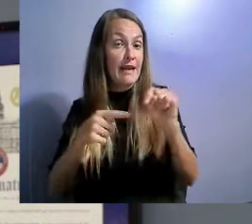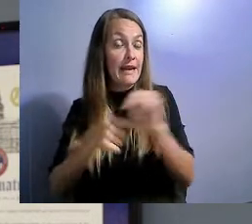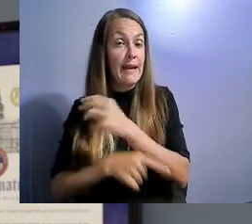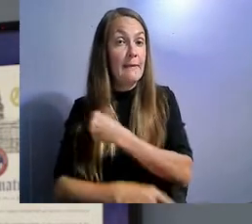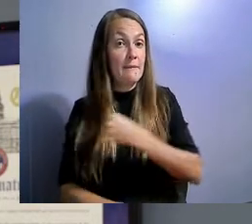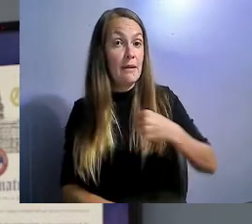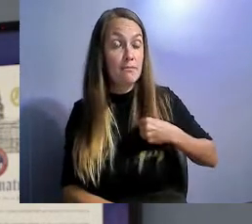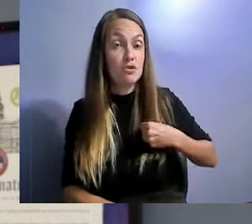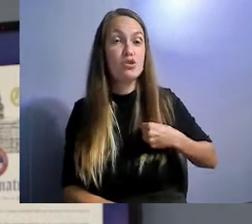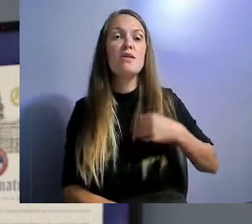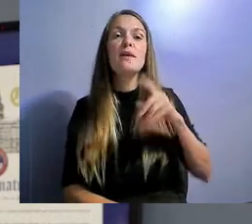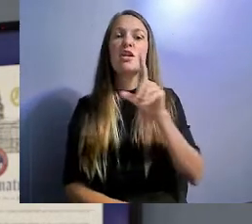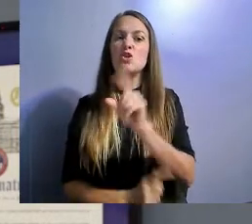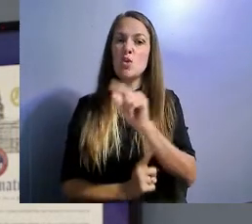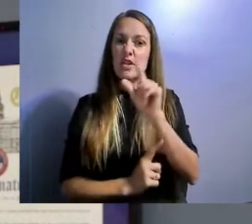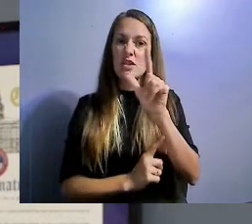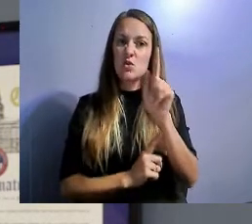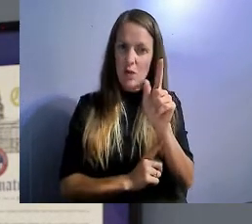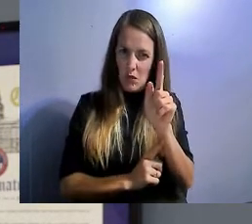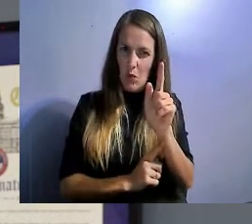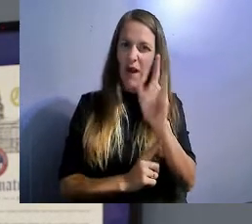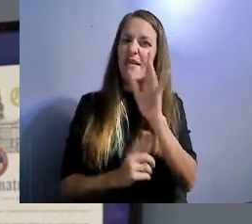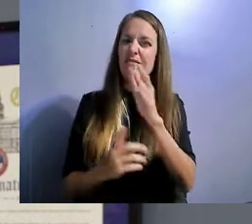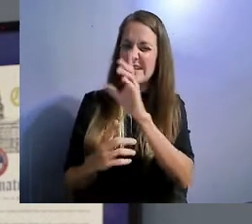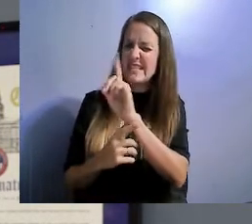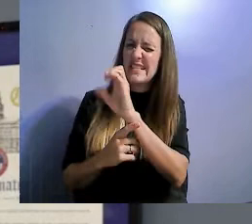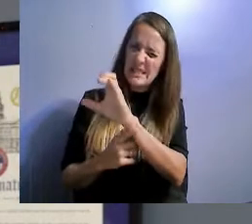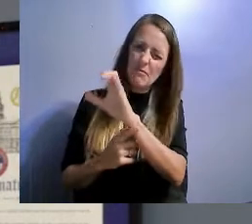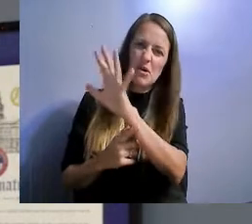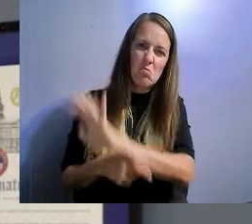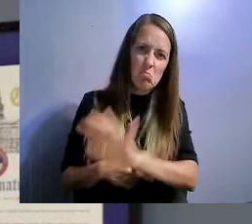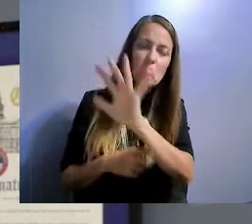Thus far, this year has been a really rewarding experience.